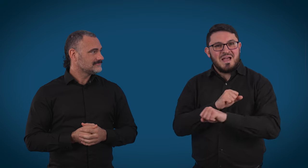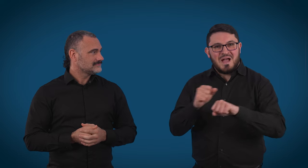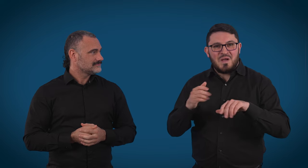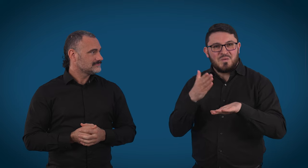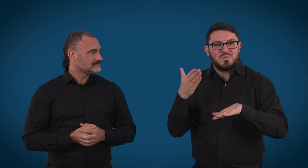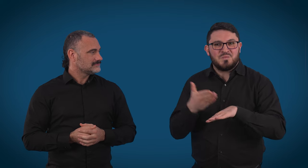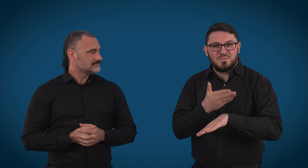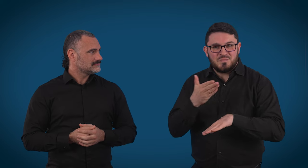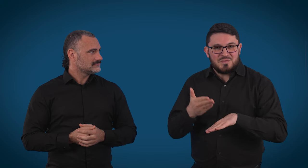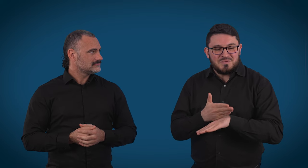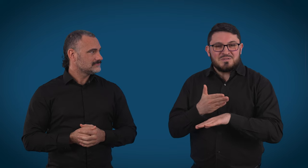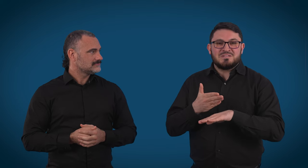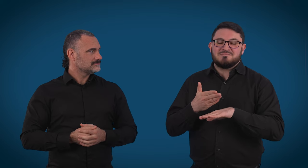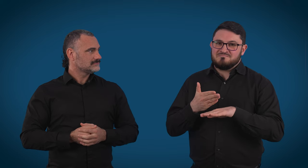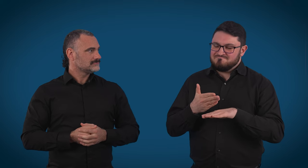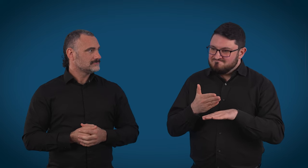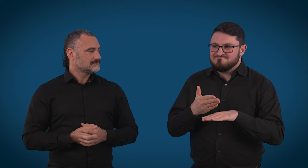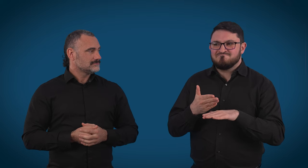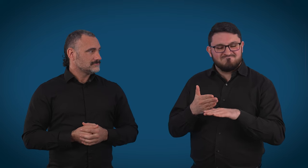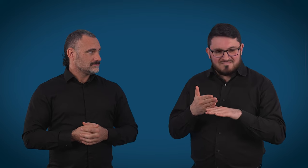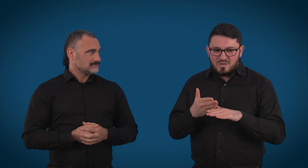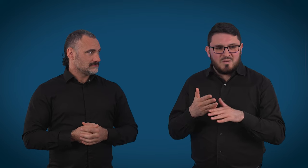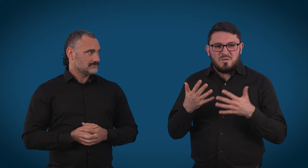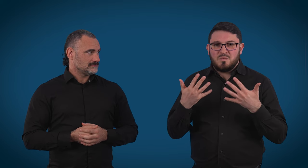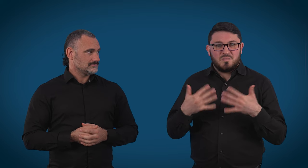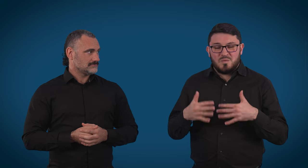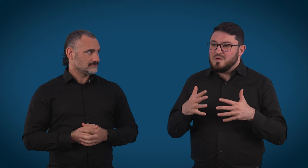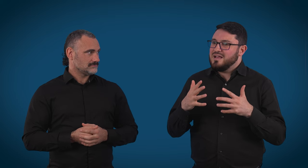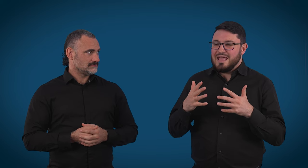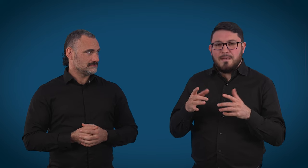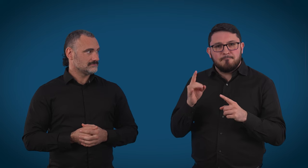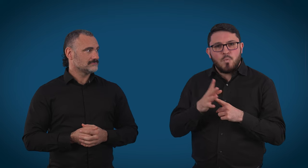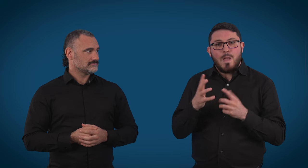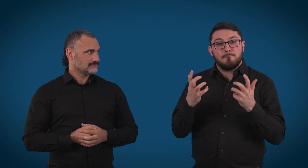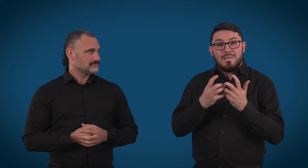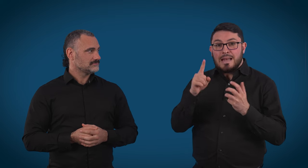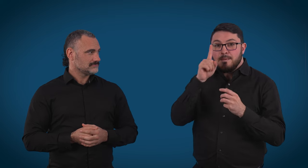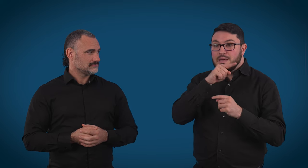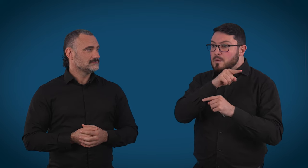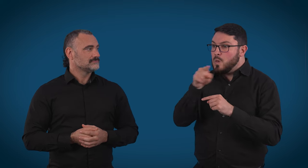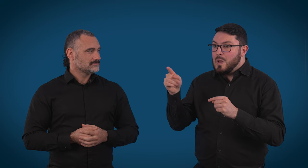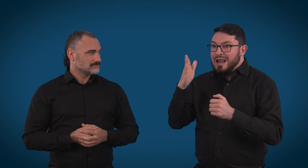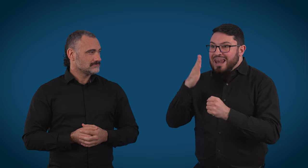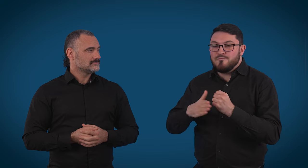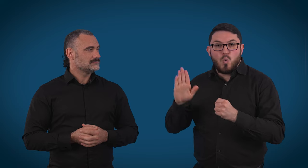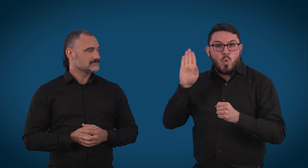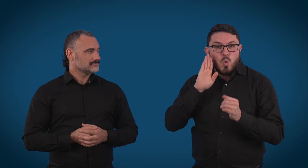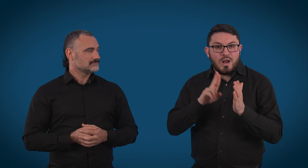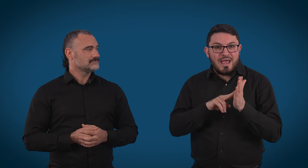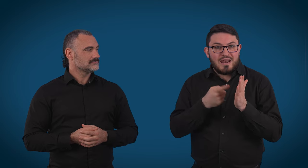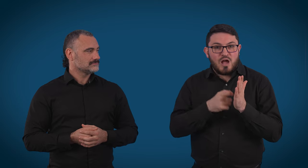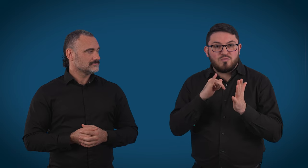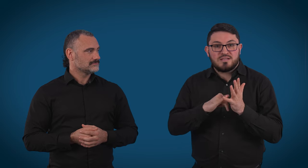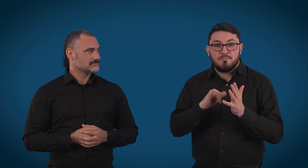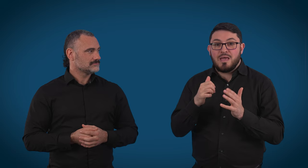Work as a relay officer sometimes is pretty unseen because most people have never heard of us or they